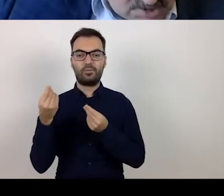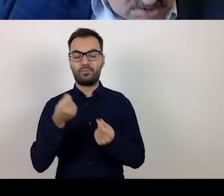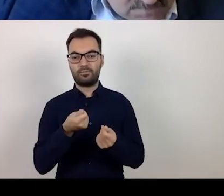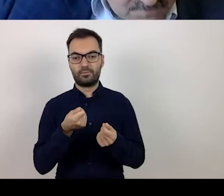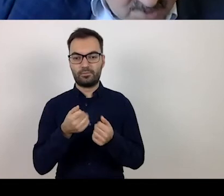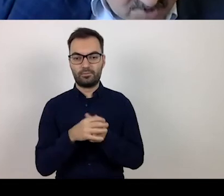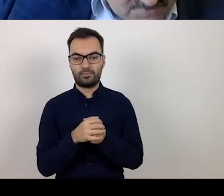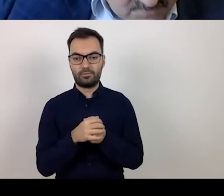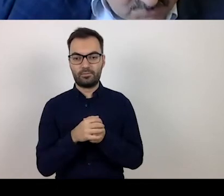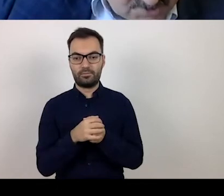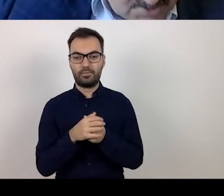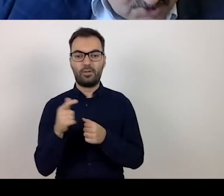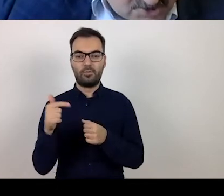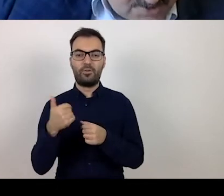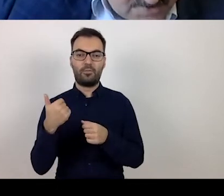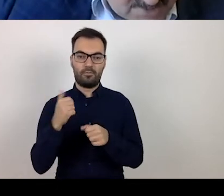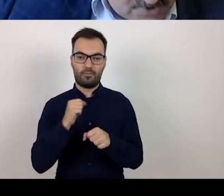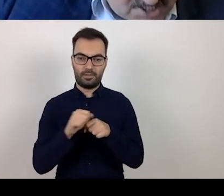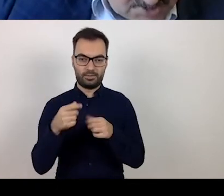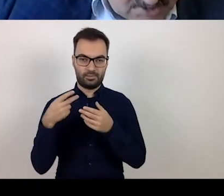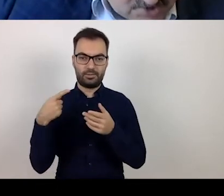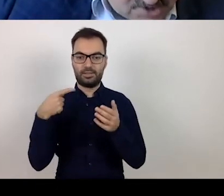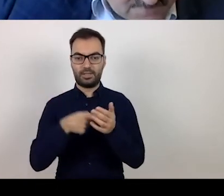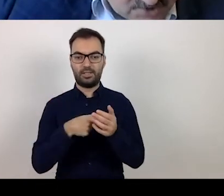funding that was supposed to be allocated for commuting,